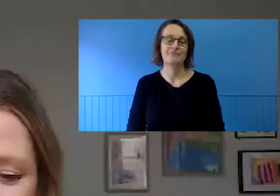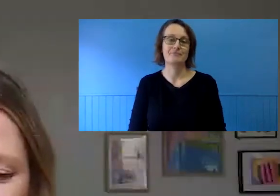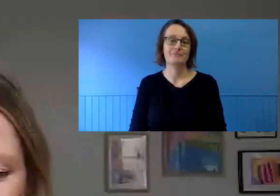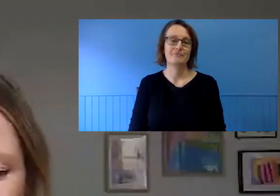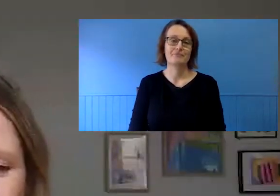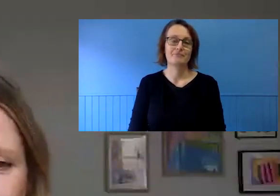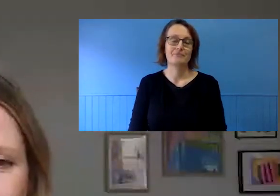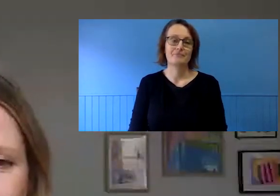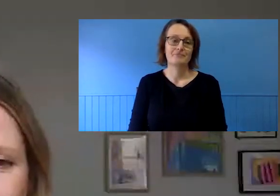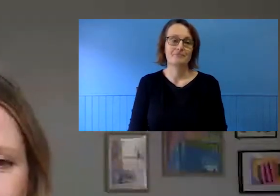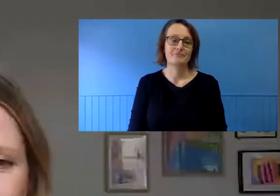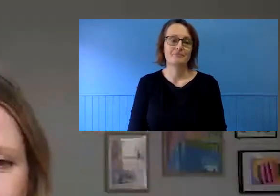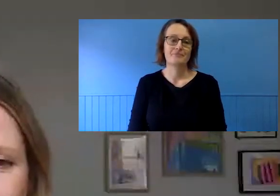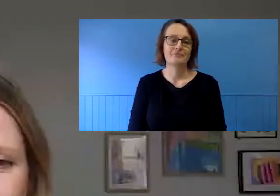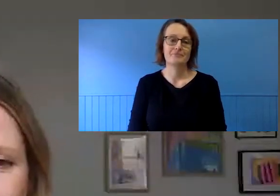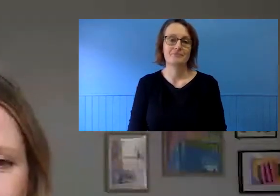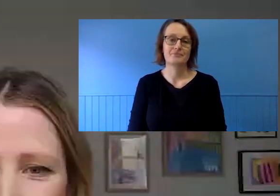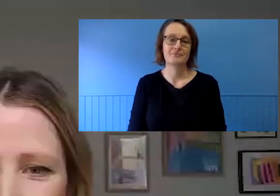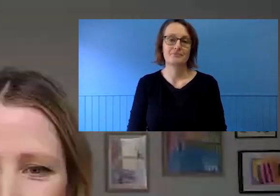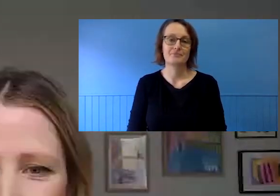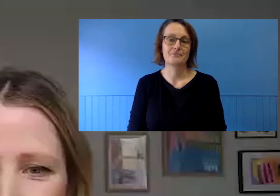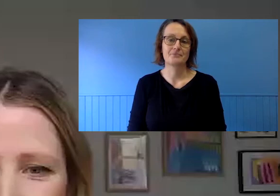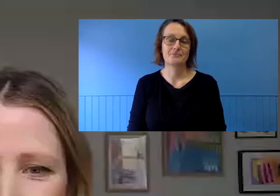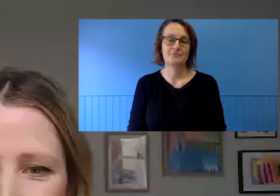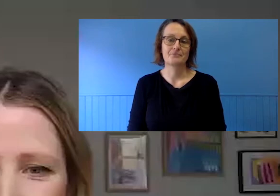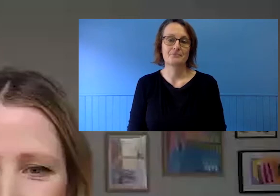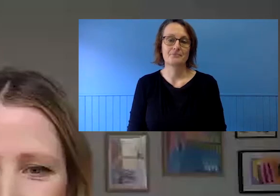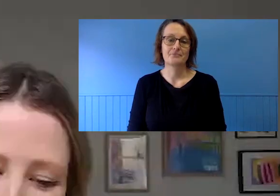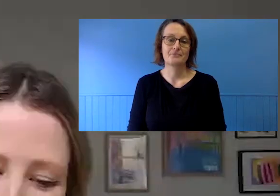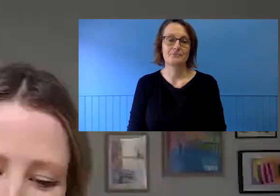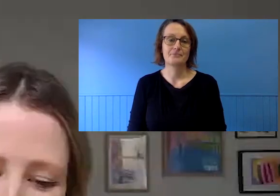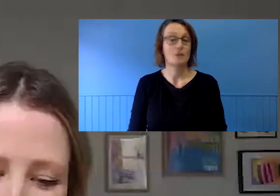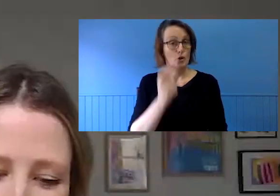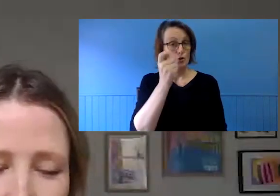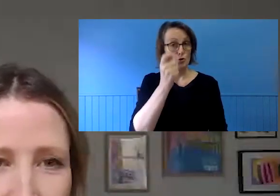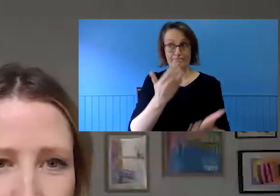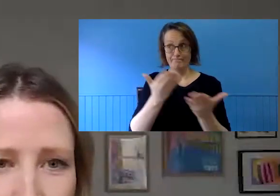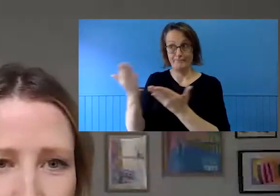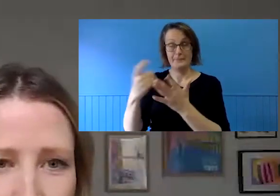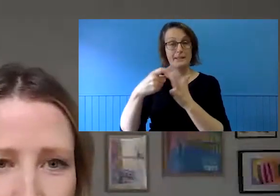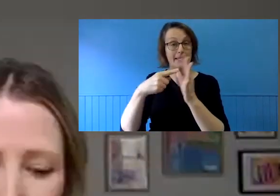Before I hand over to Kate, I just wanted to bring your attention to some of